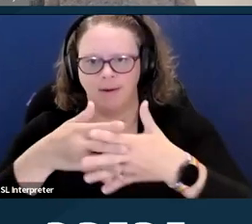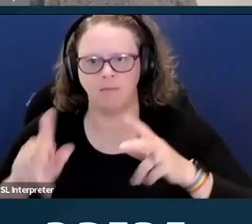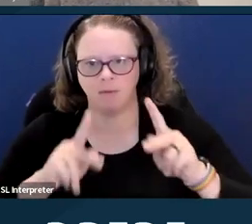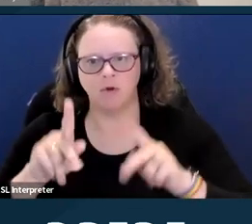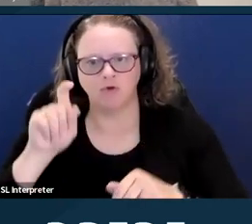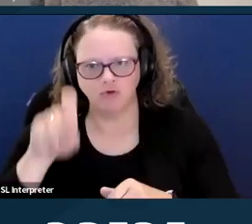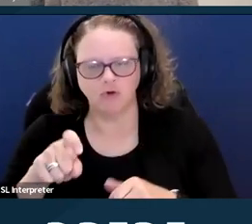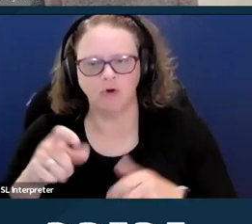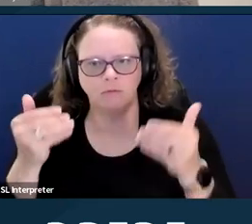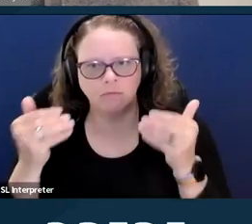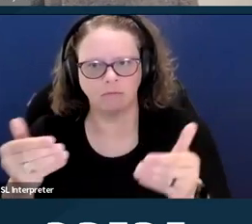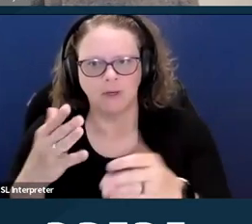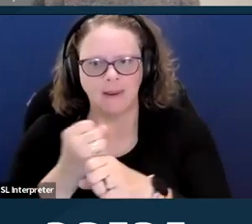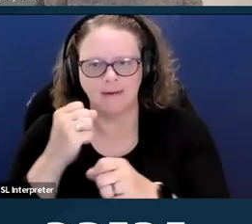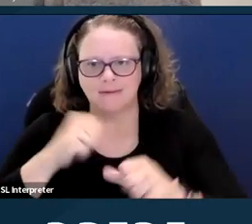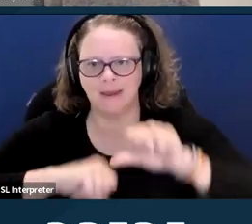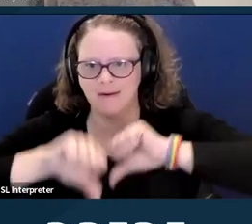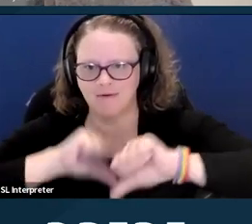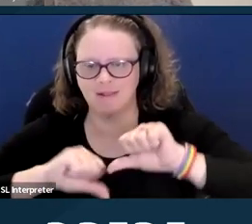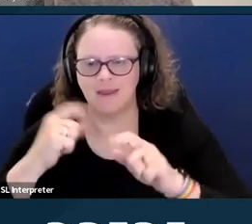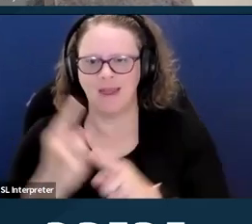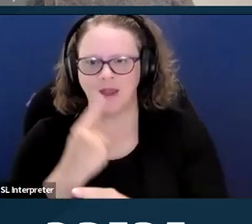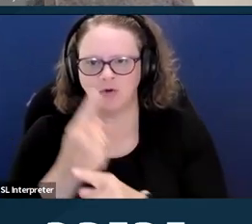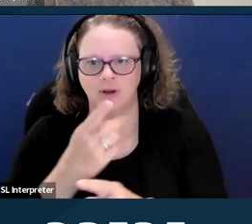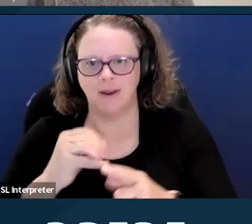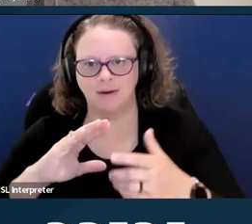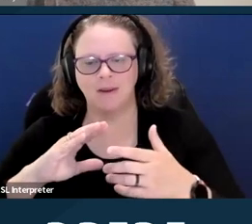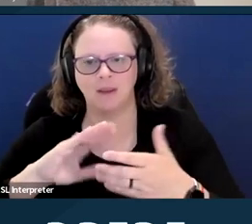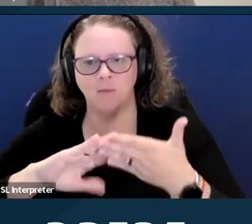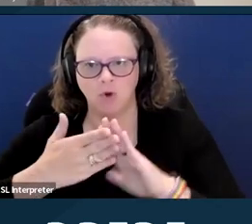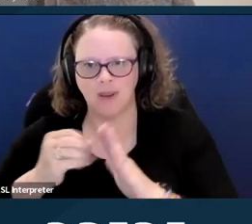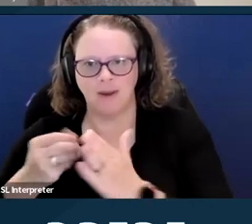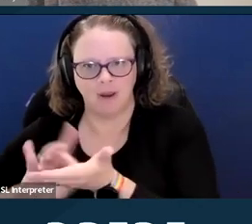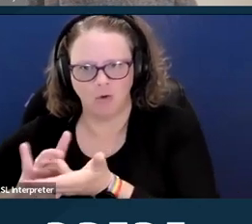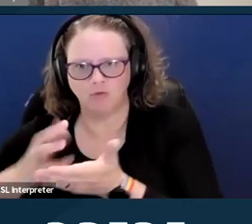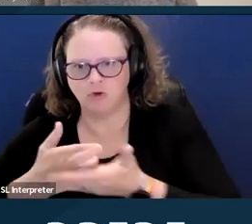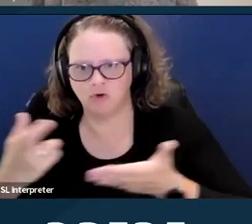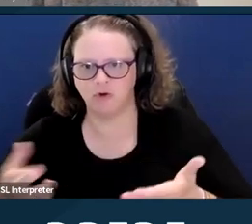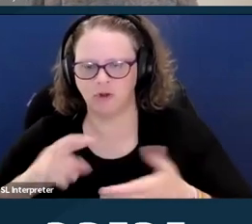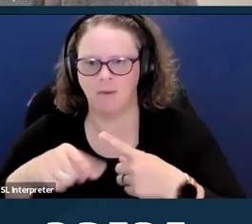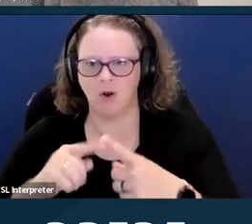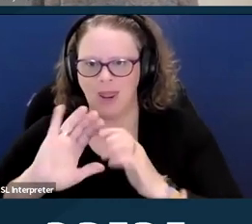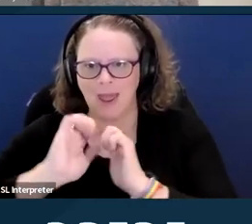and community resources about how to support their child with a disability before they make a decision